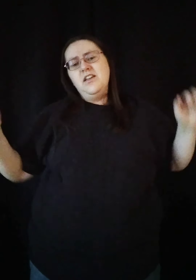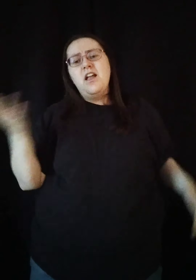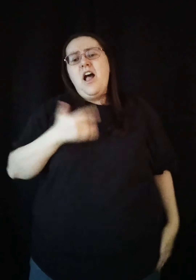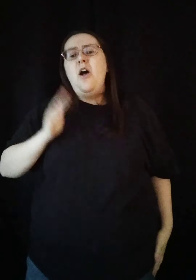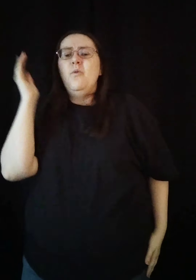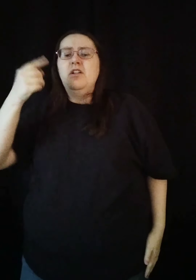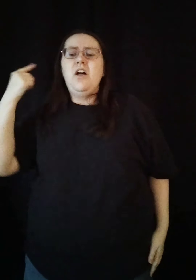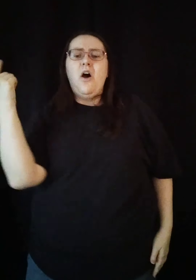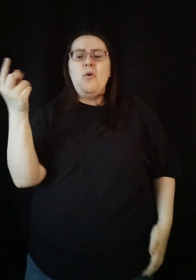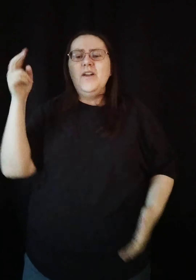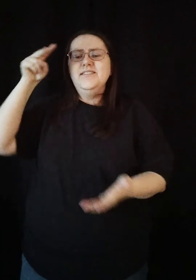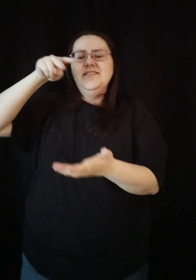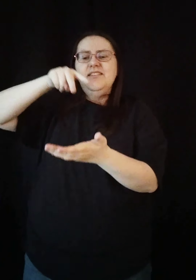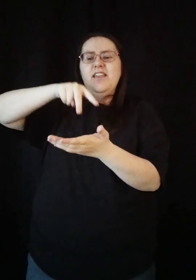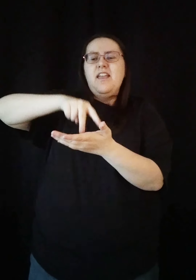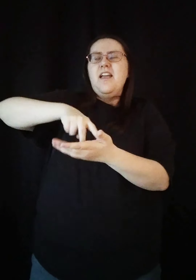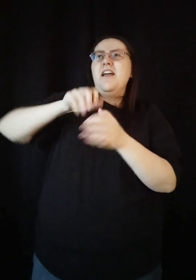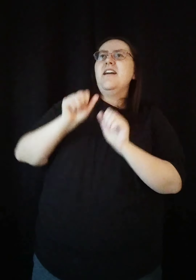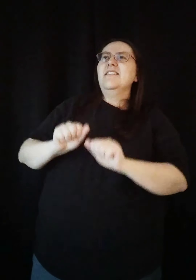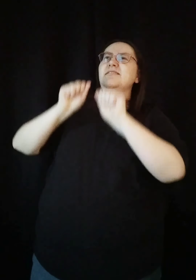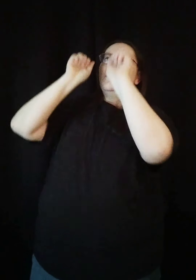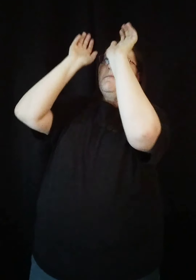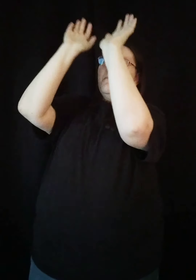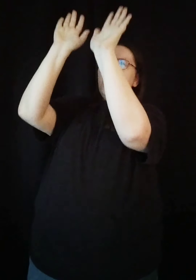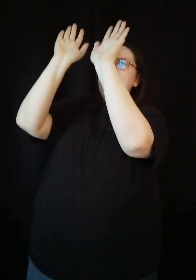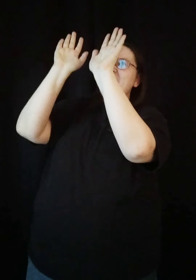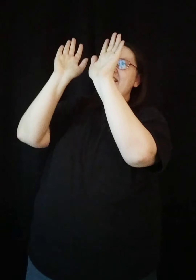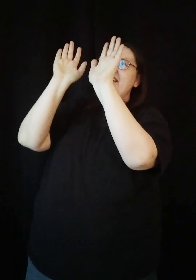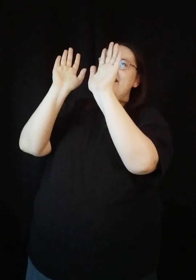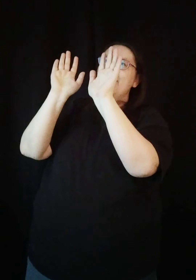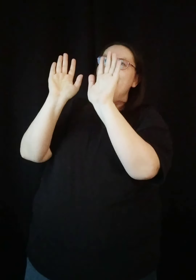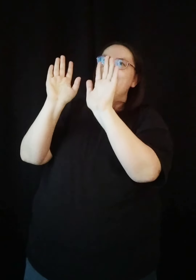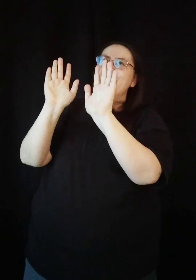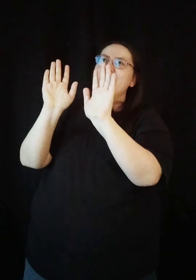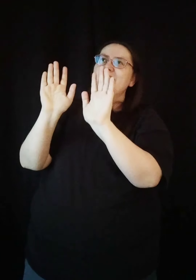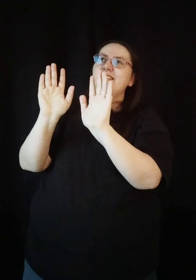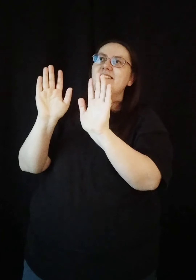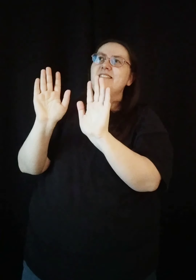So I will always stand amazed